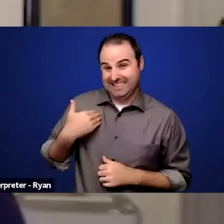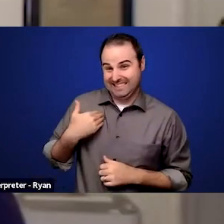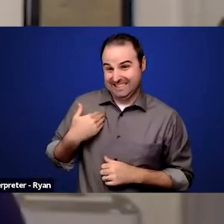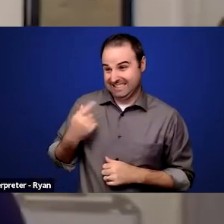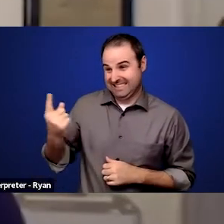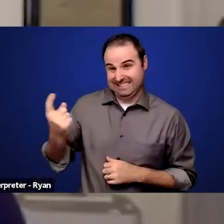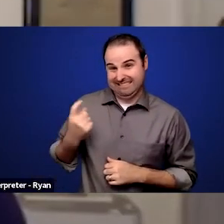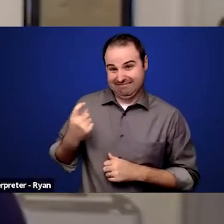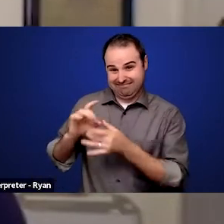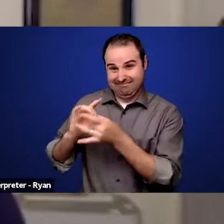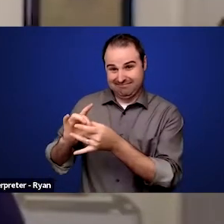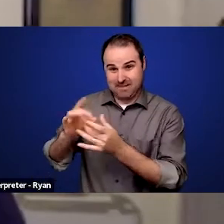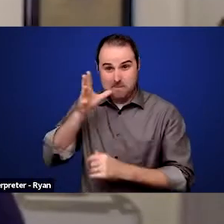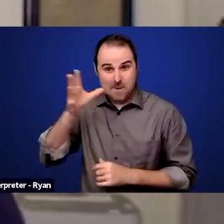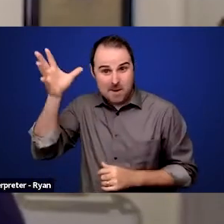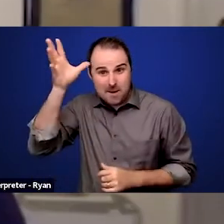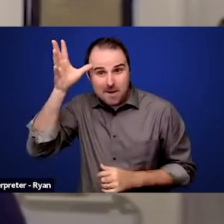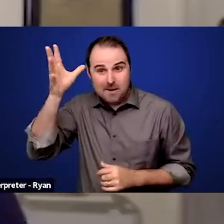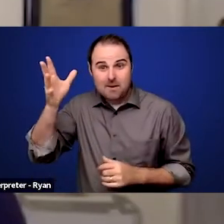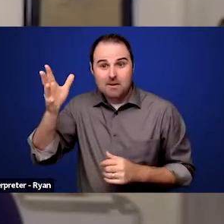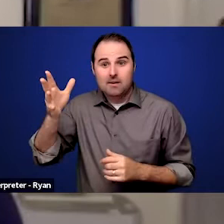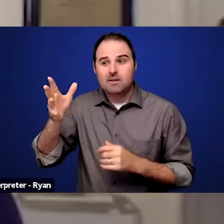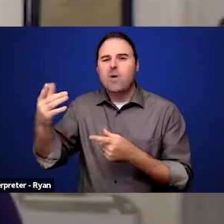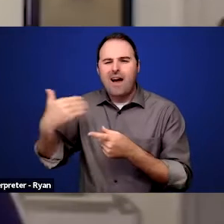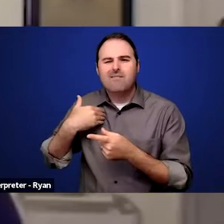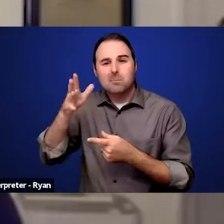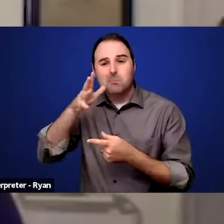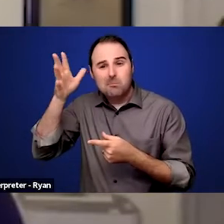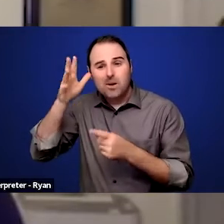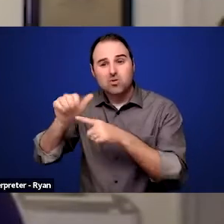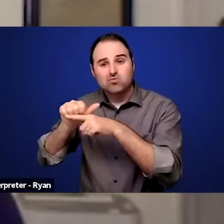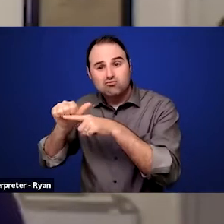if there are parent training associations in your school,